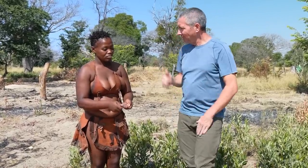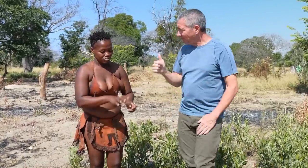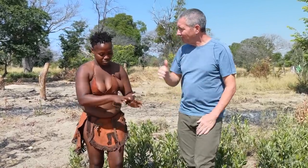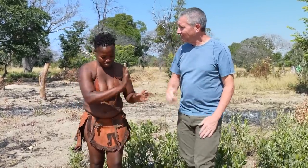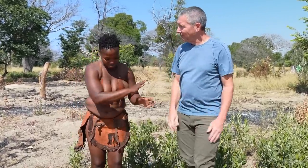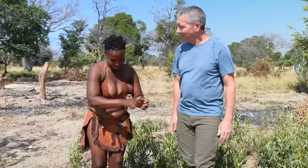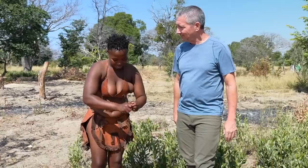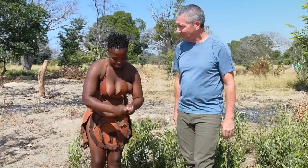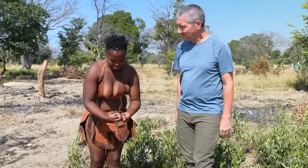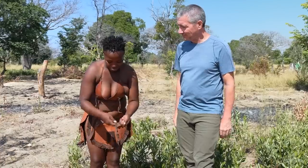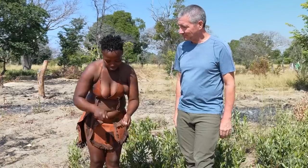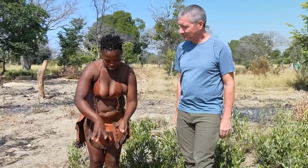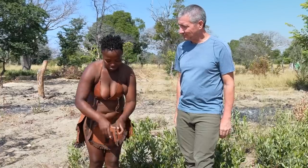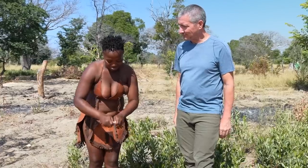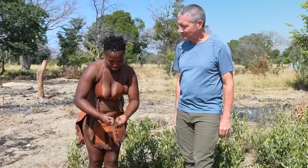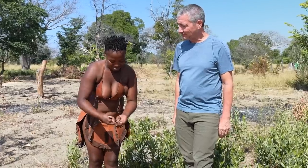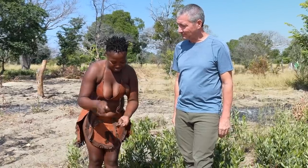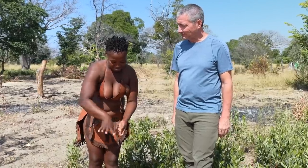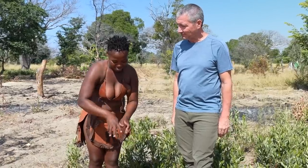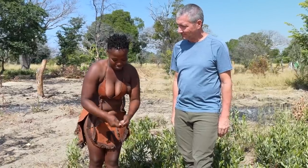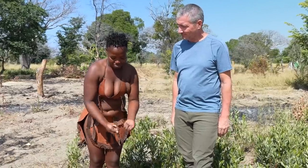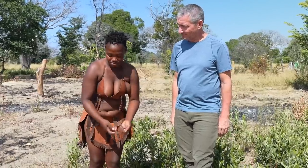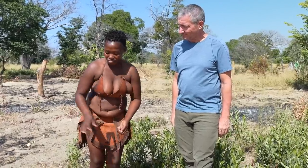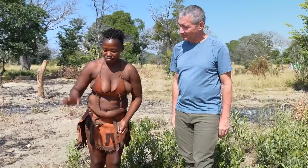Once they’re peeled open,